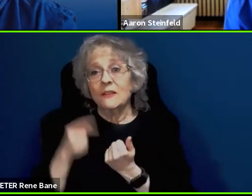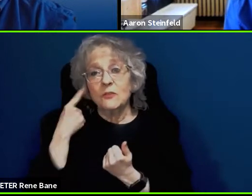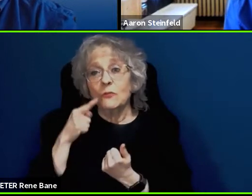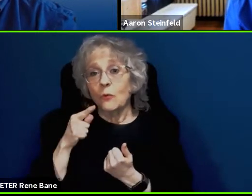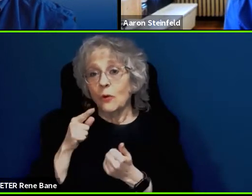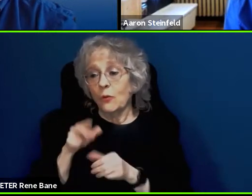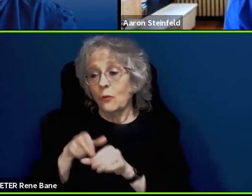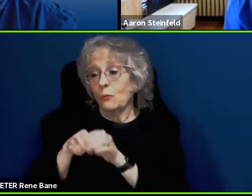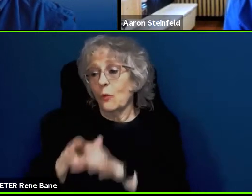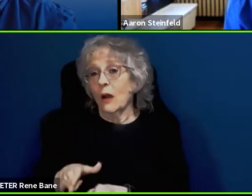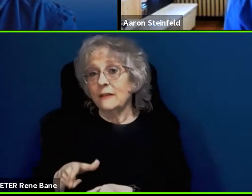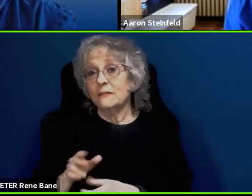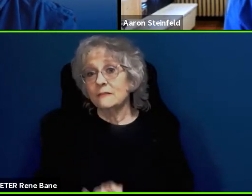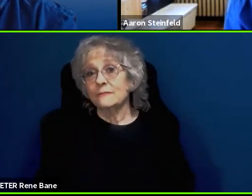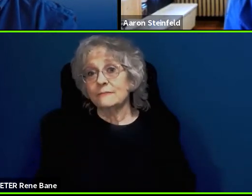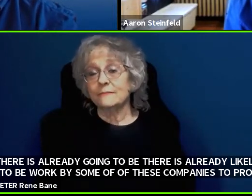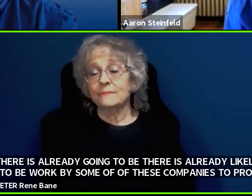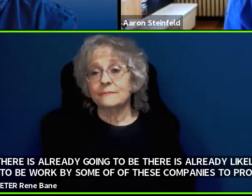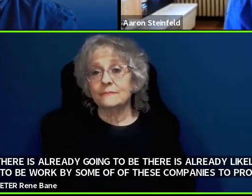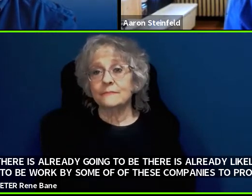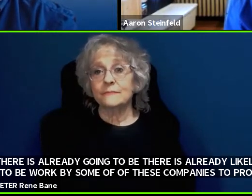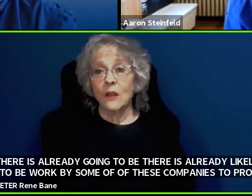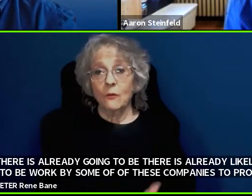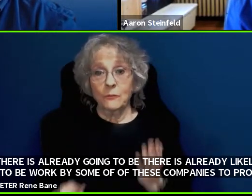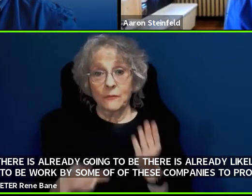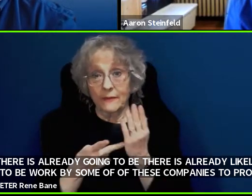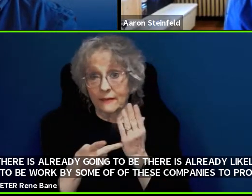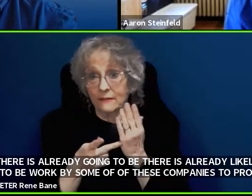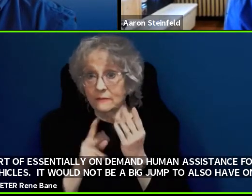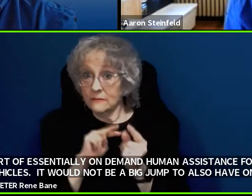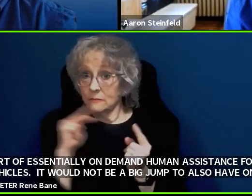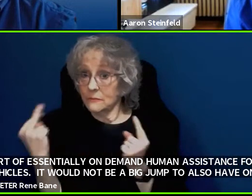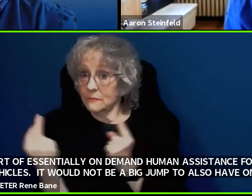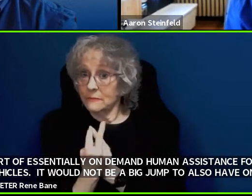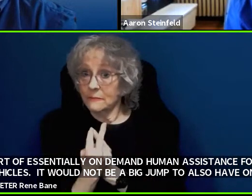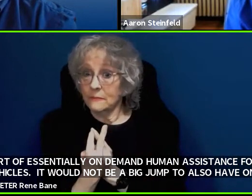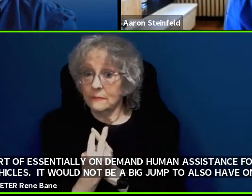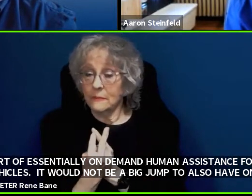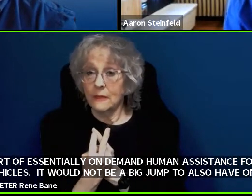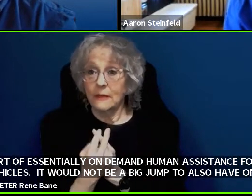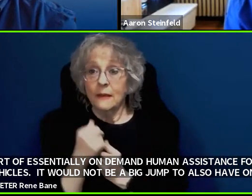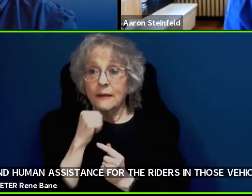And so, I think from a technological perspective, it would not be difficult to do this. It is more